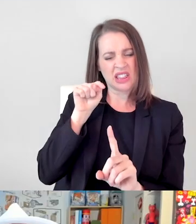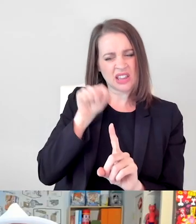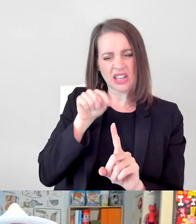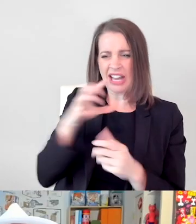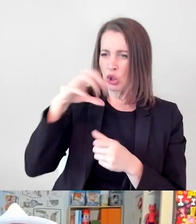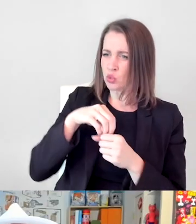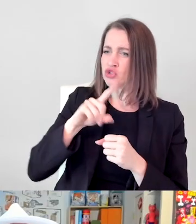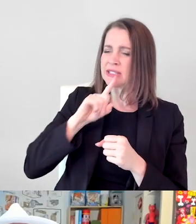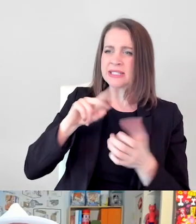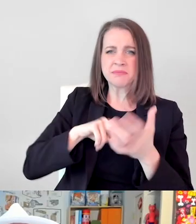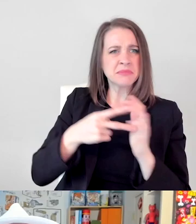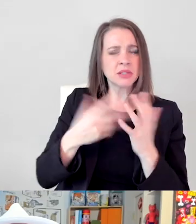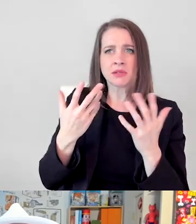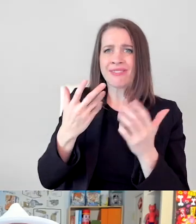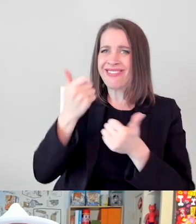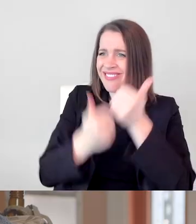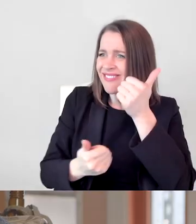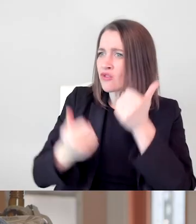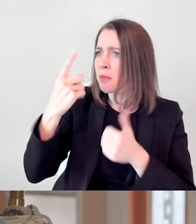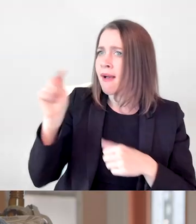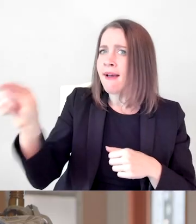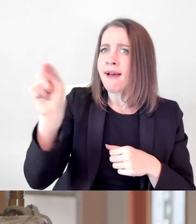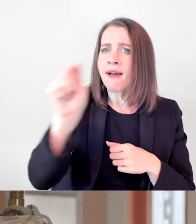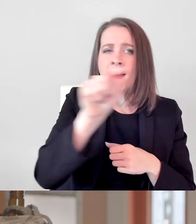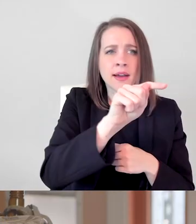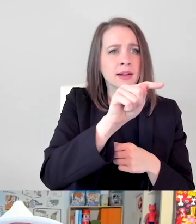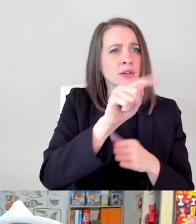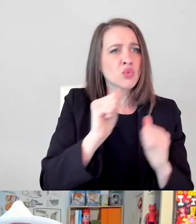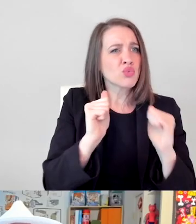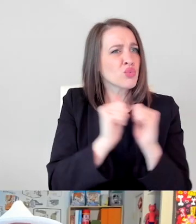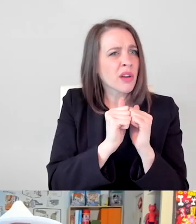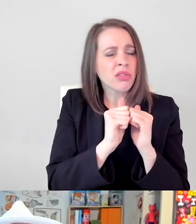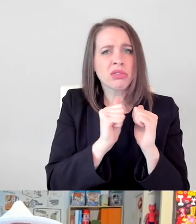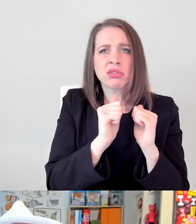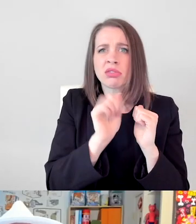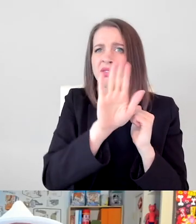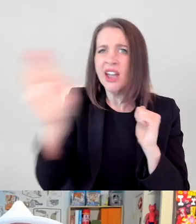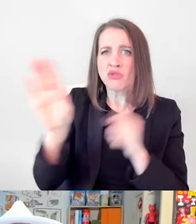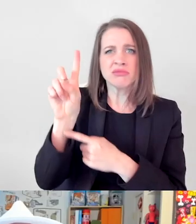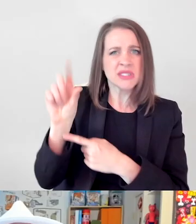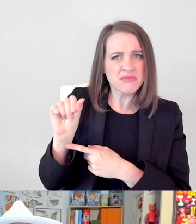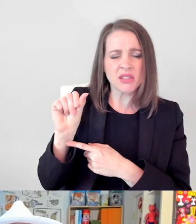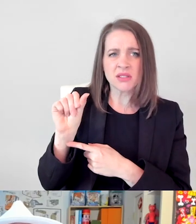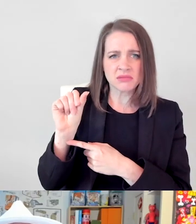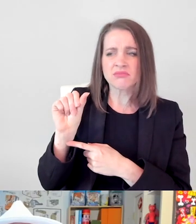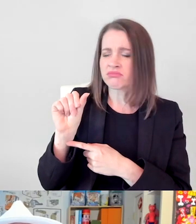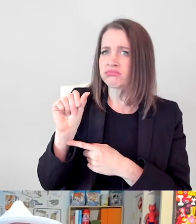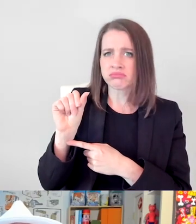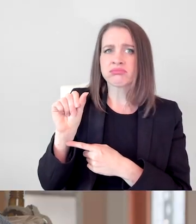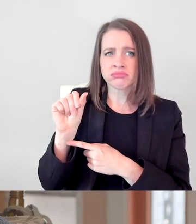this is about everybody with disabilities.